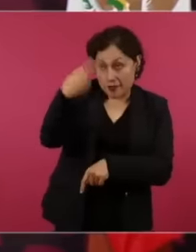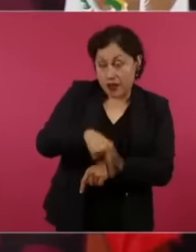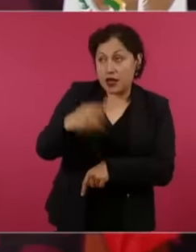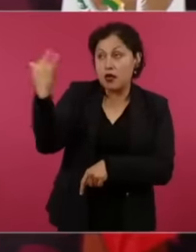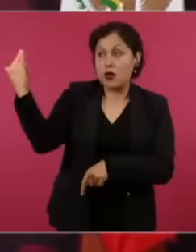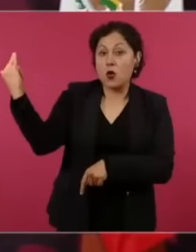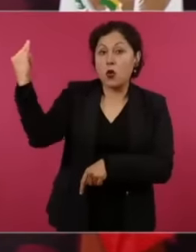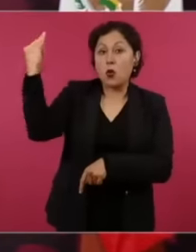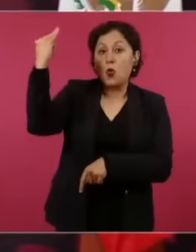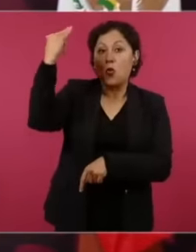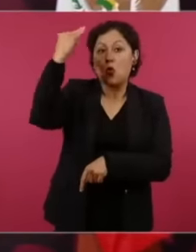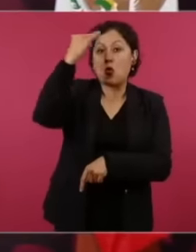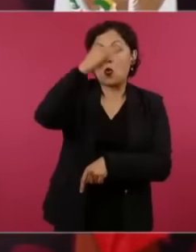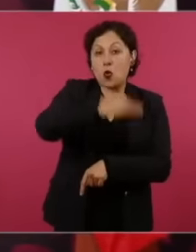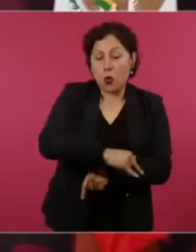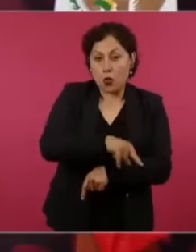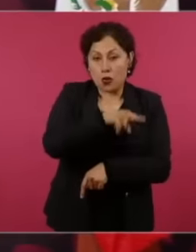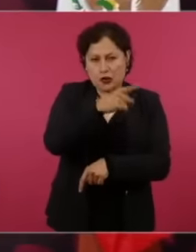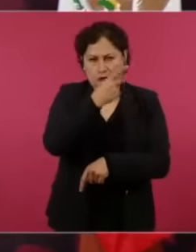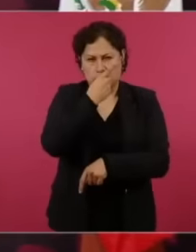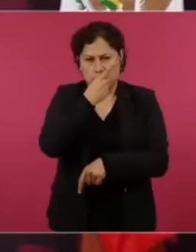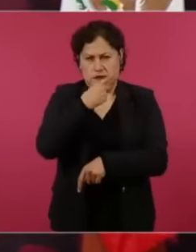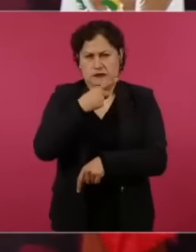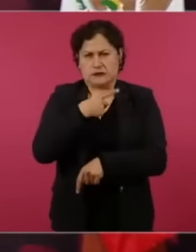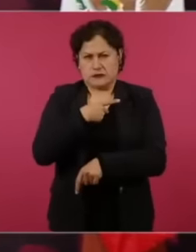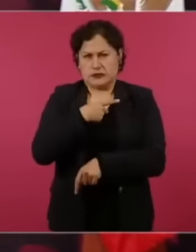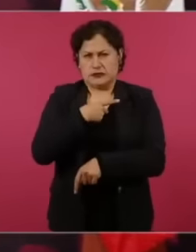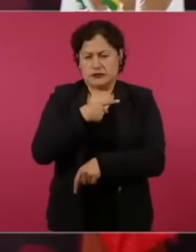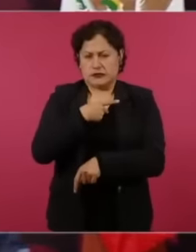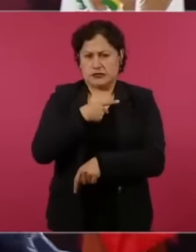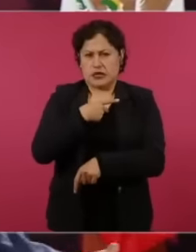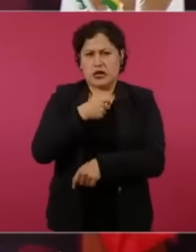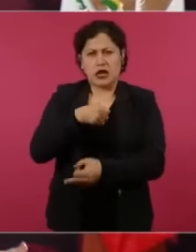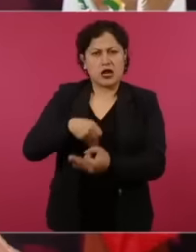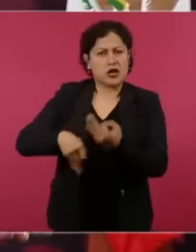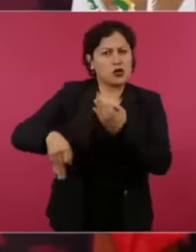and we were all going to vote for Mrs. Sochil, how come she